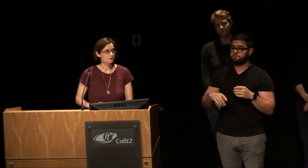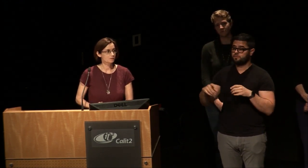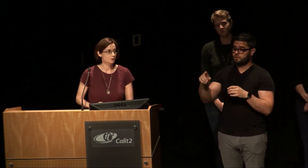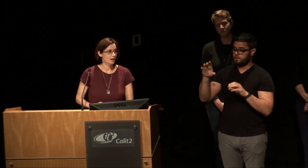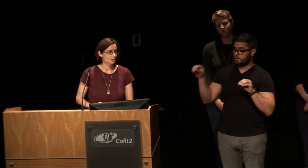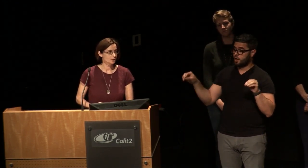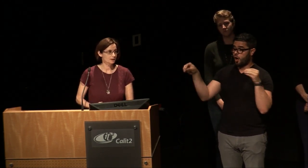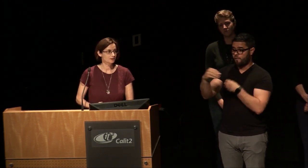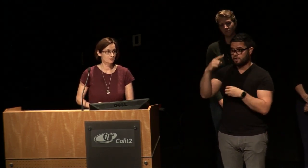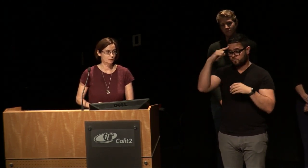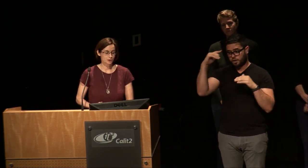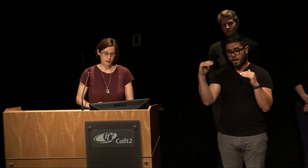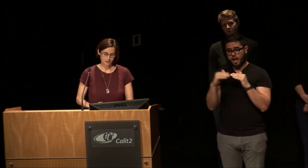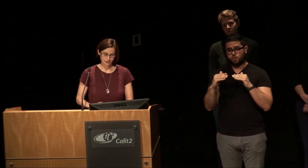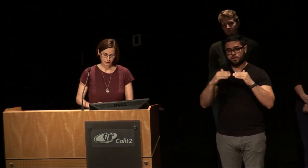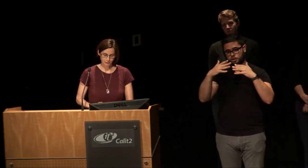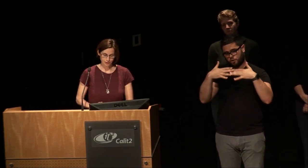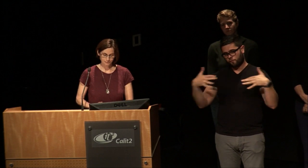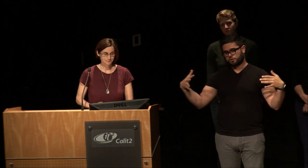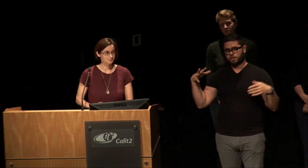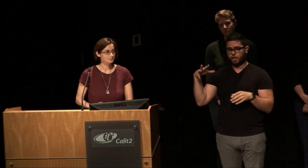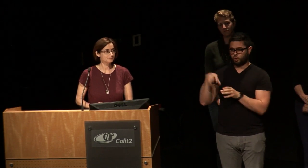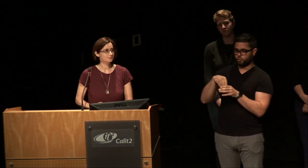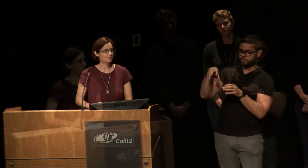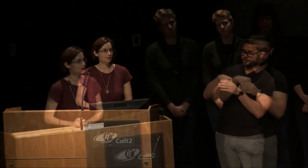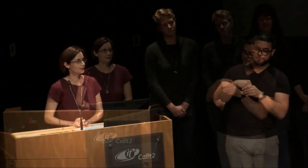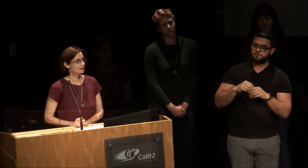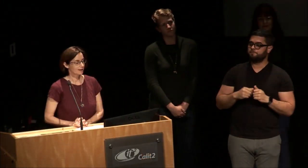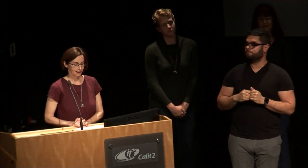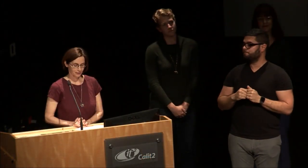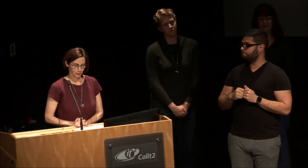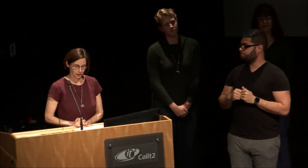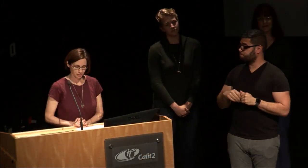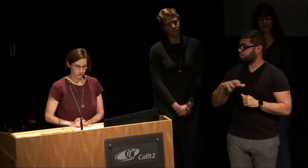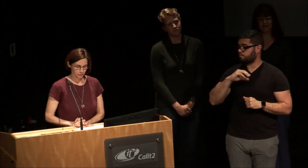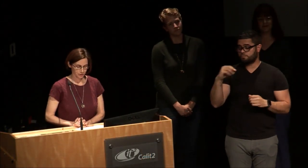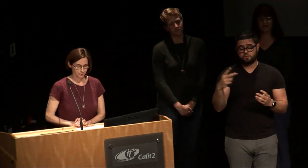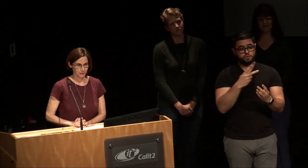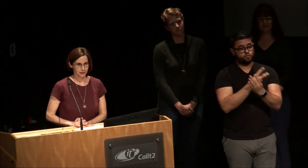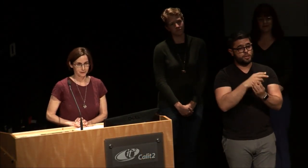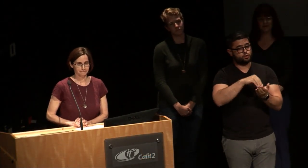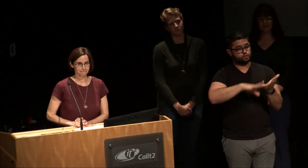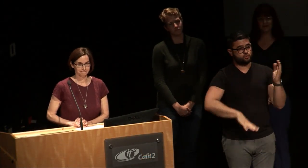for equity diversity and inclusion and the Graduate Student Association